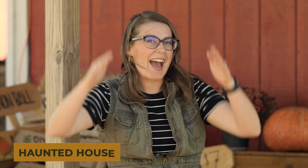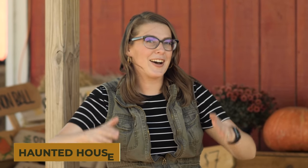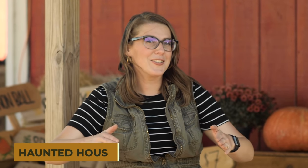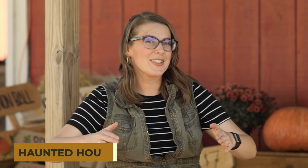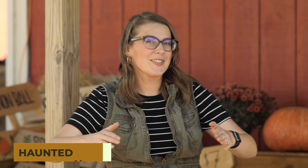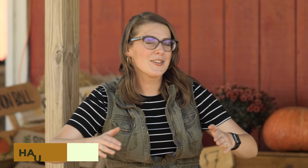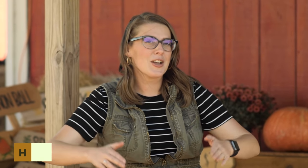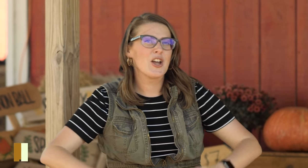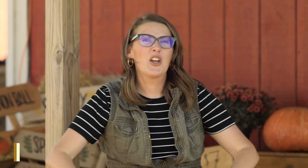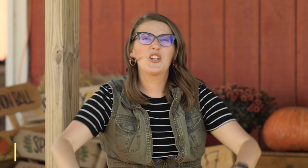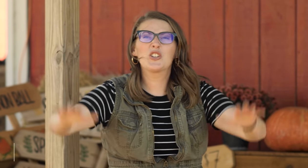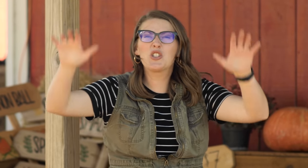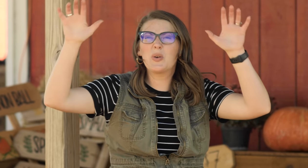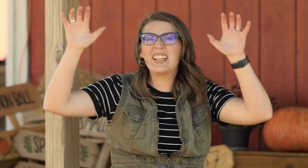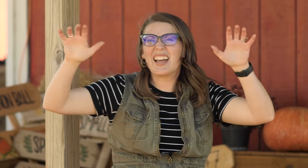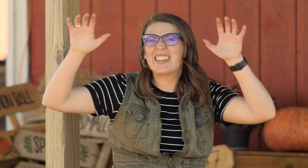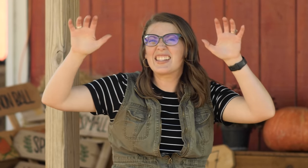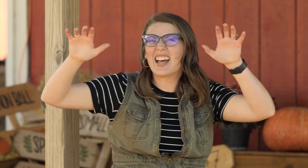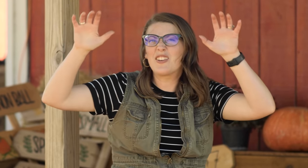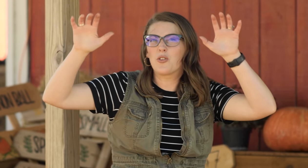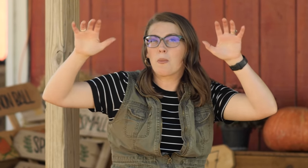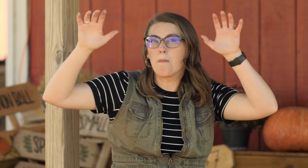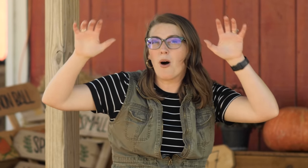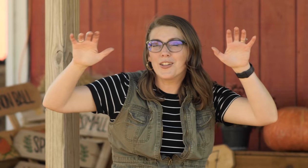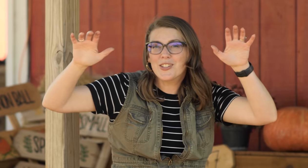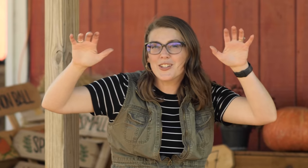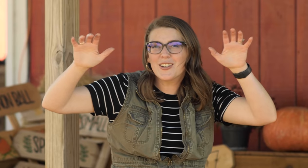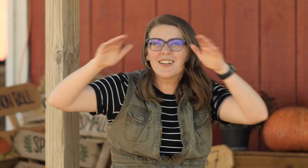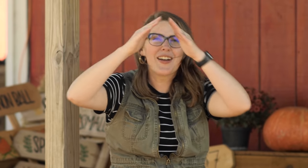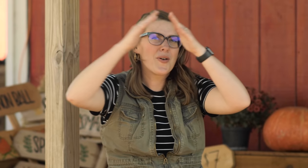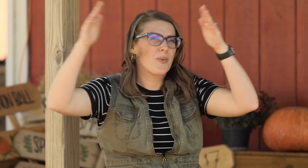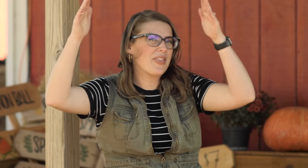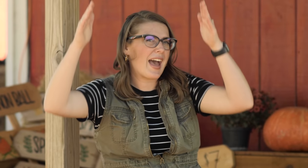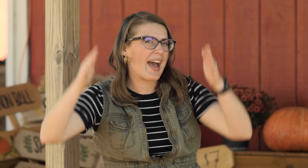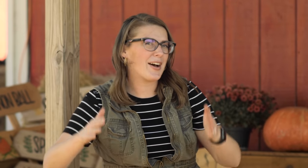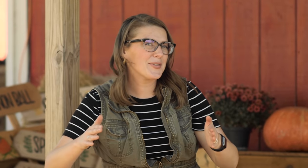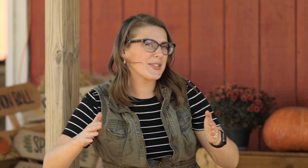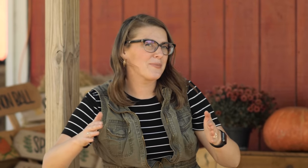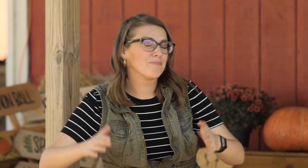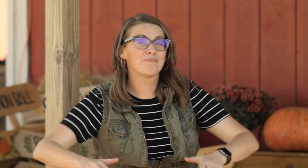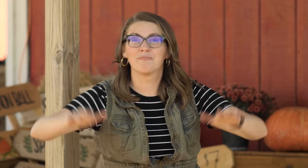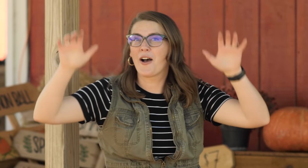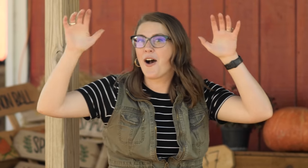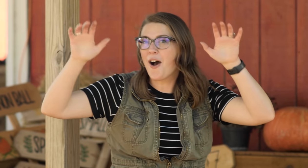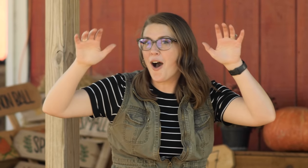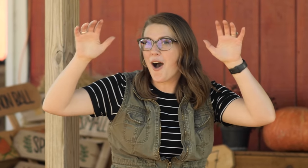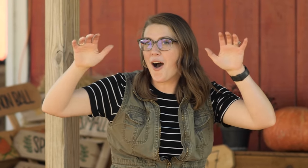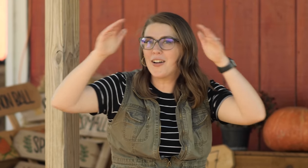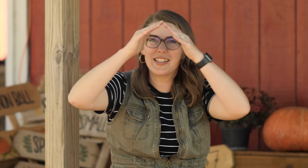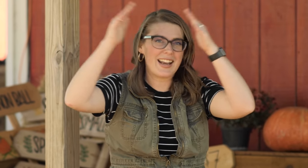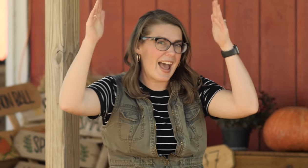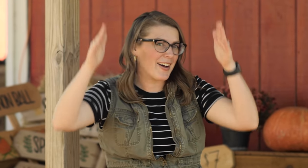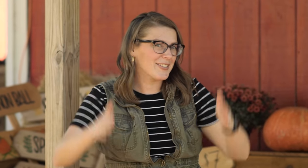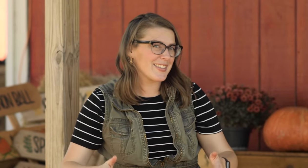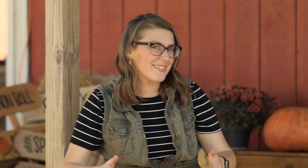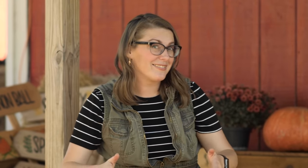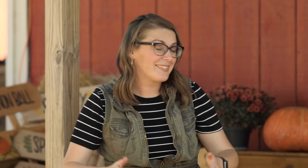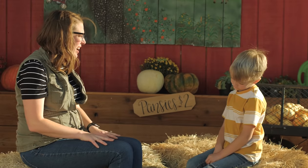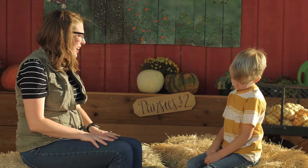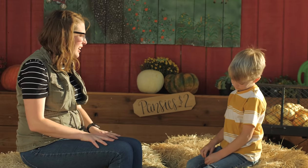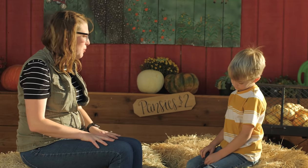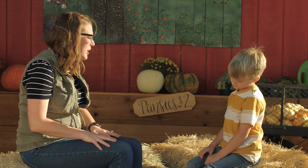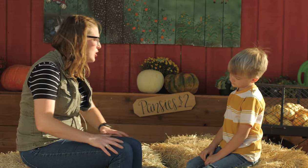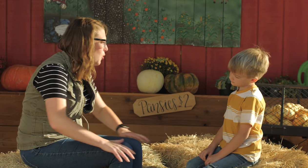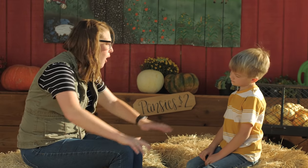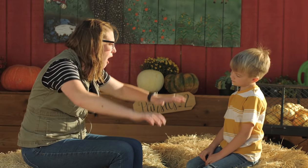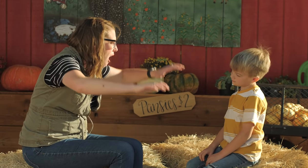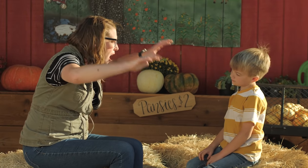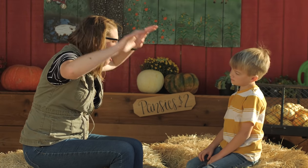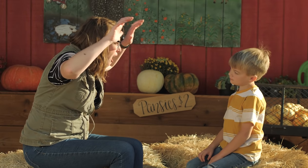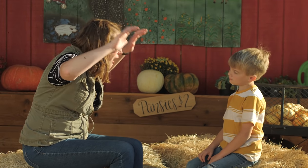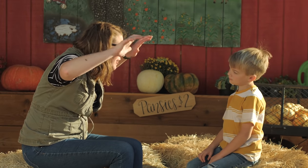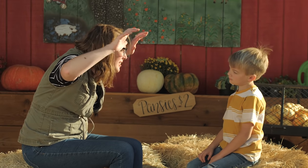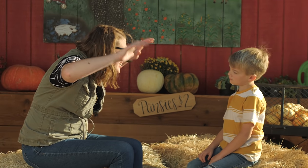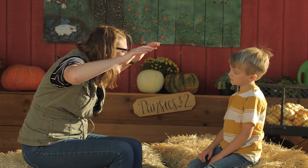house', you're doing like that sign for 'monster with a house', 'haunted house'. Can we do haunted